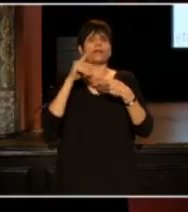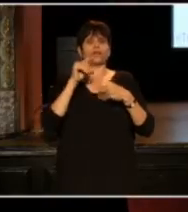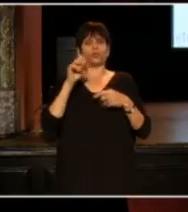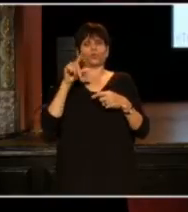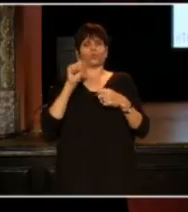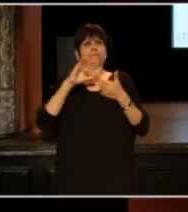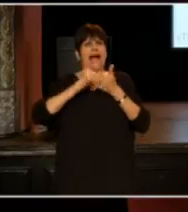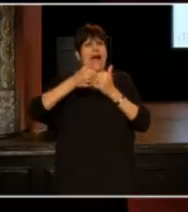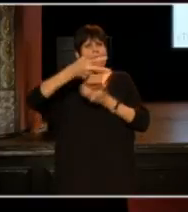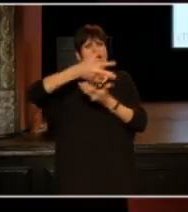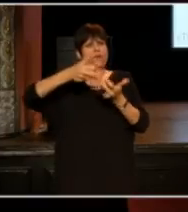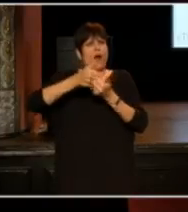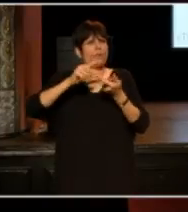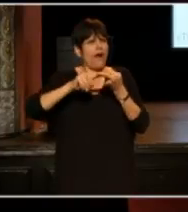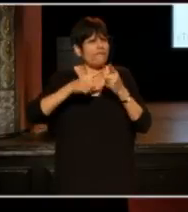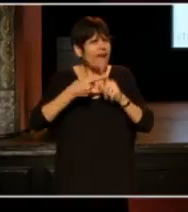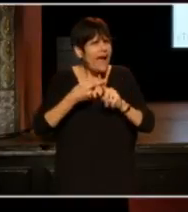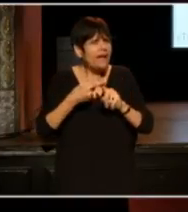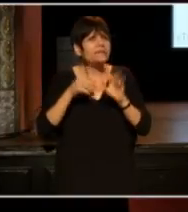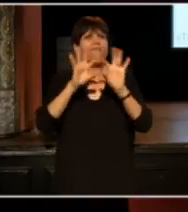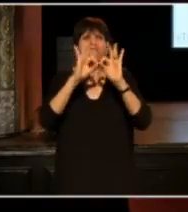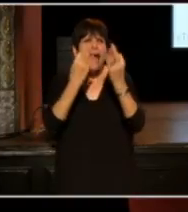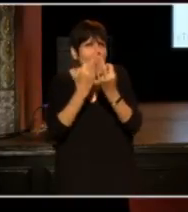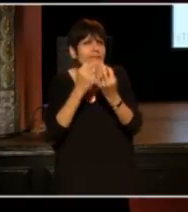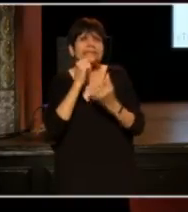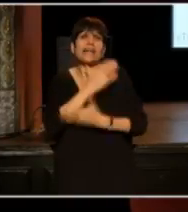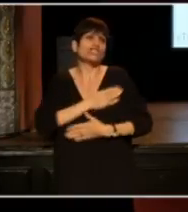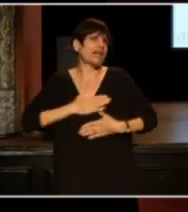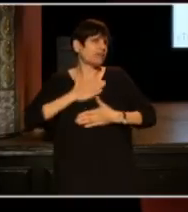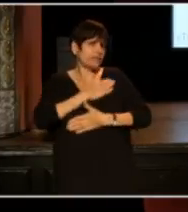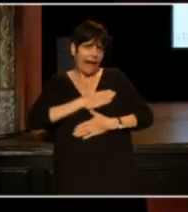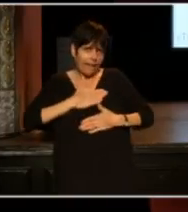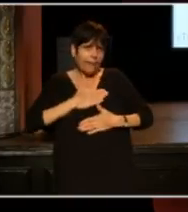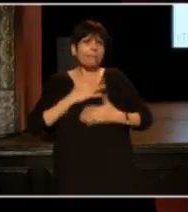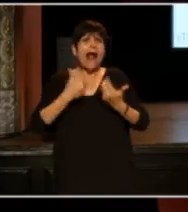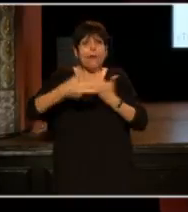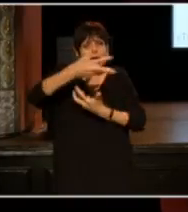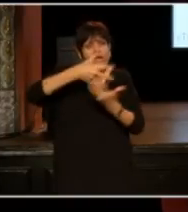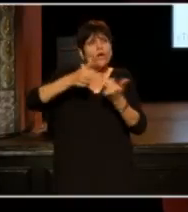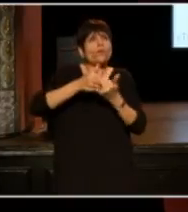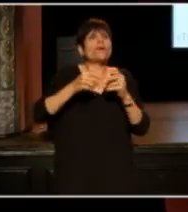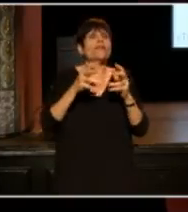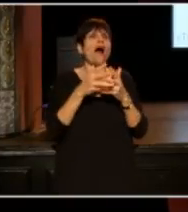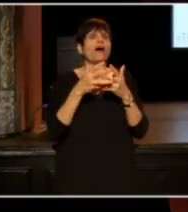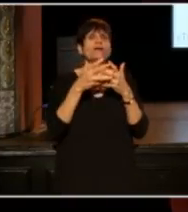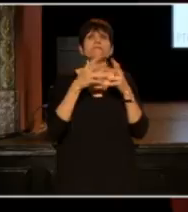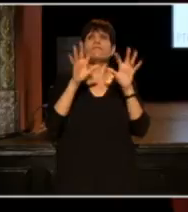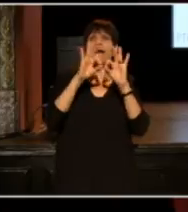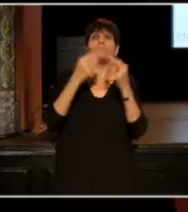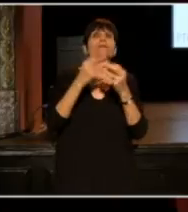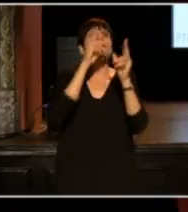how we are interacting with our families not just how we entertain ourselves. So you guys, I'm honored to be here,